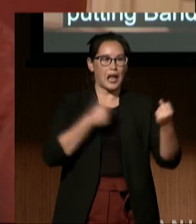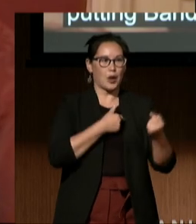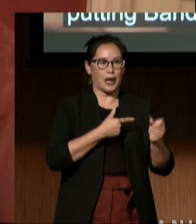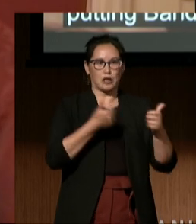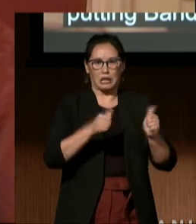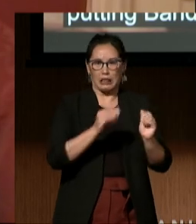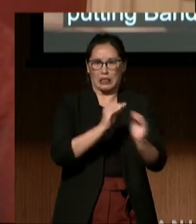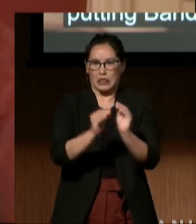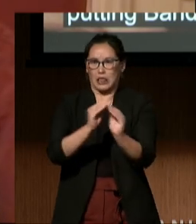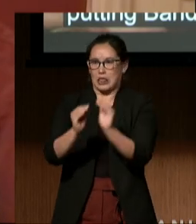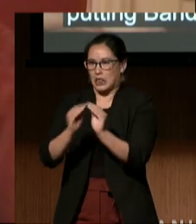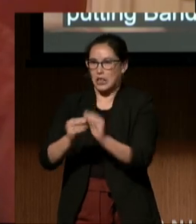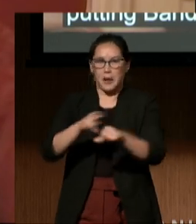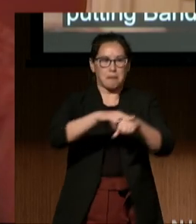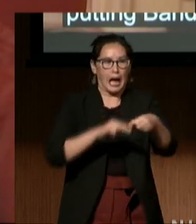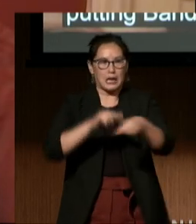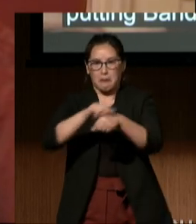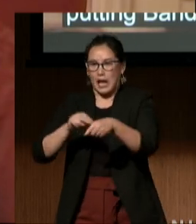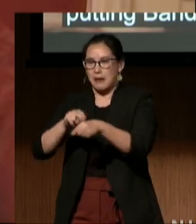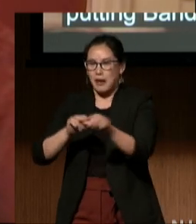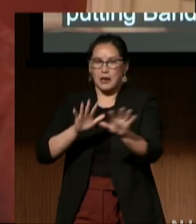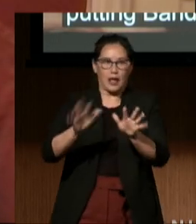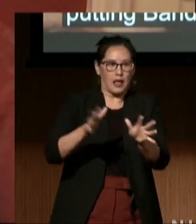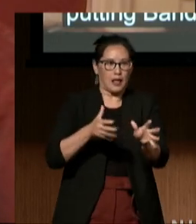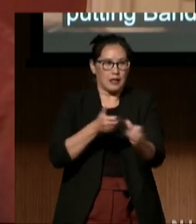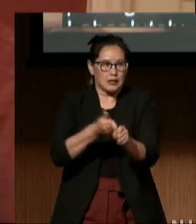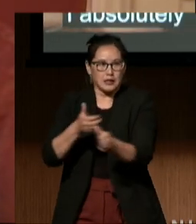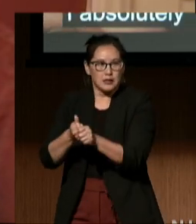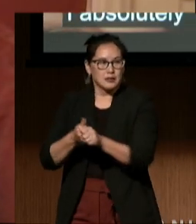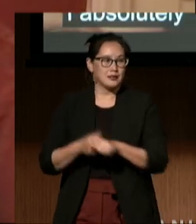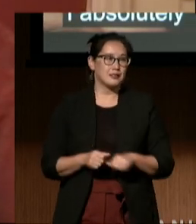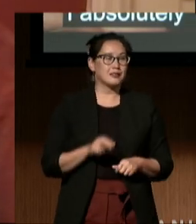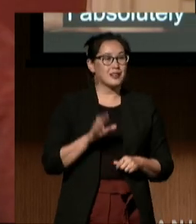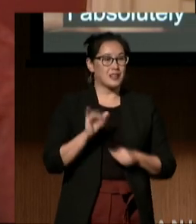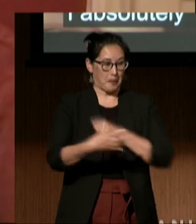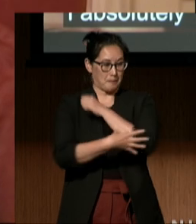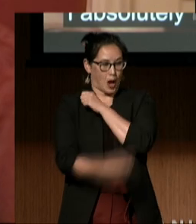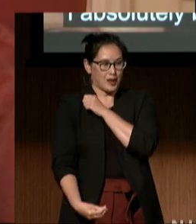I absolutely believe poverty is a policy choice.